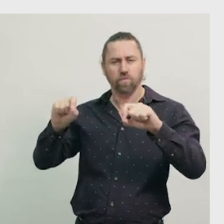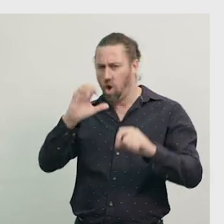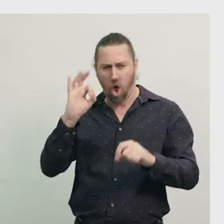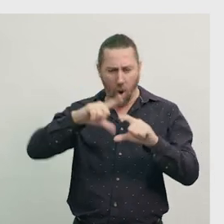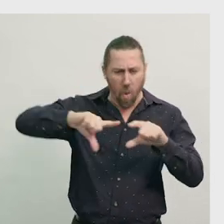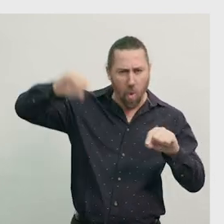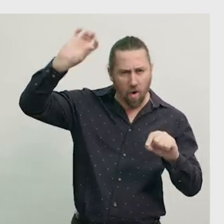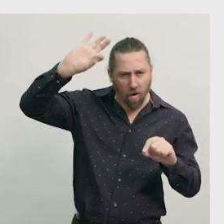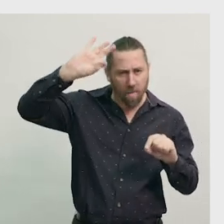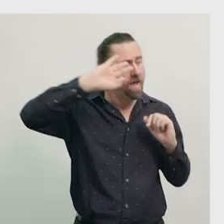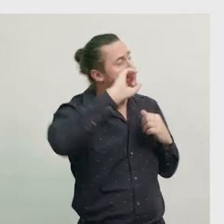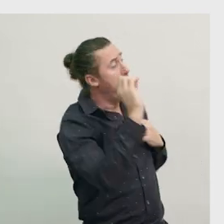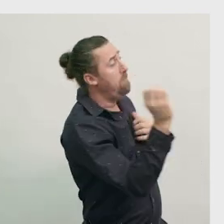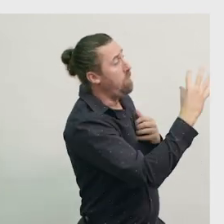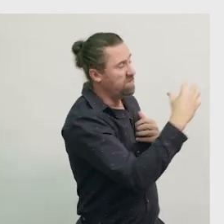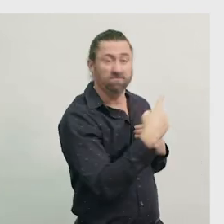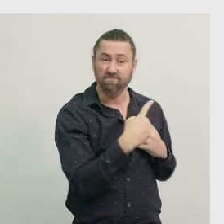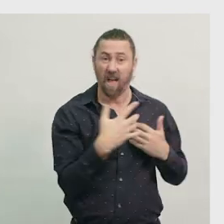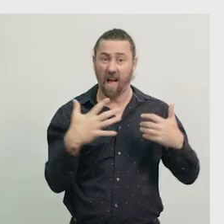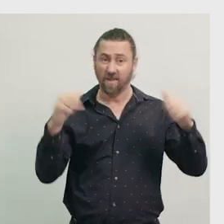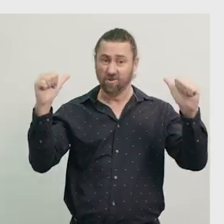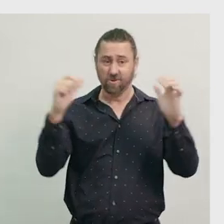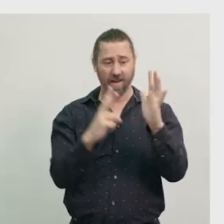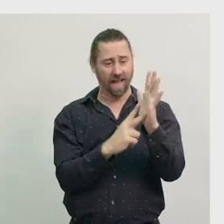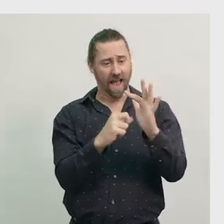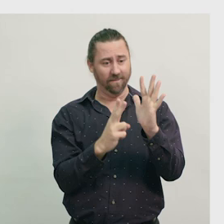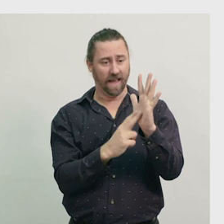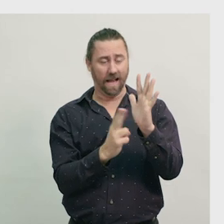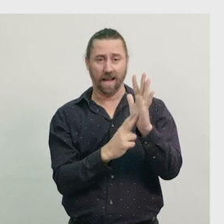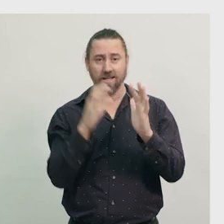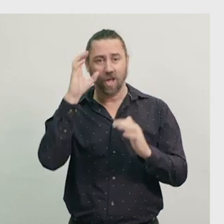Our Venn diagram is now complete. We can see how this diagram has helped us,